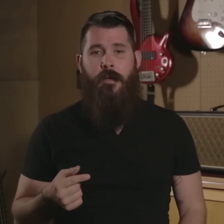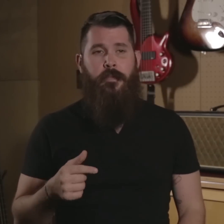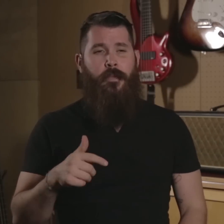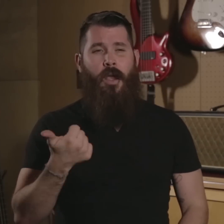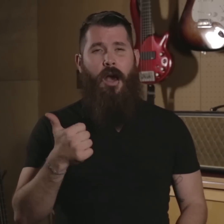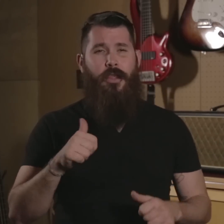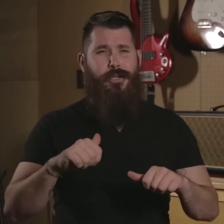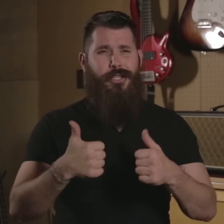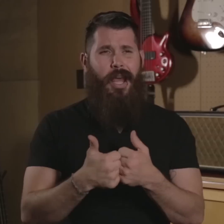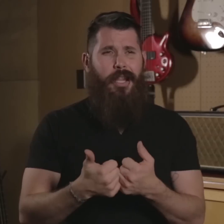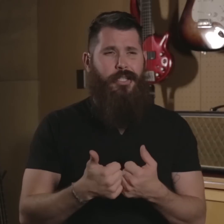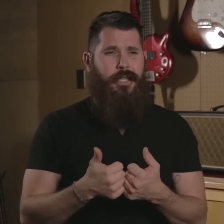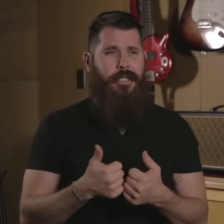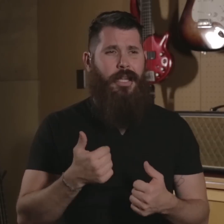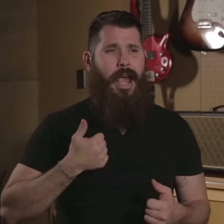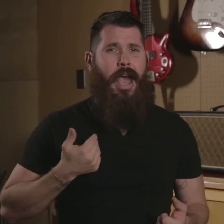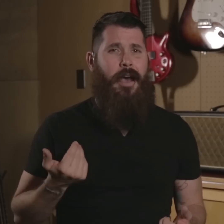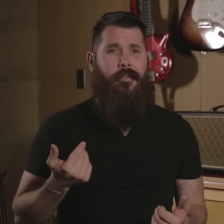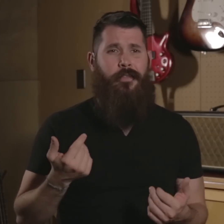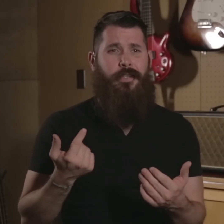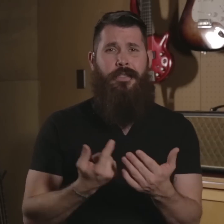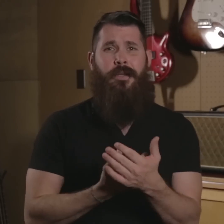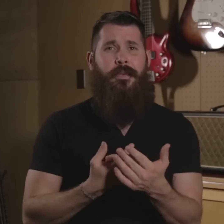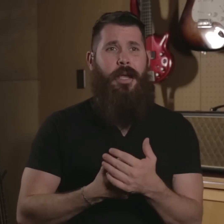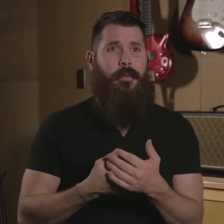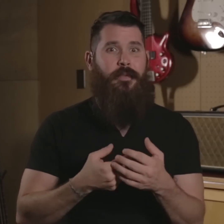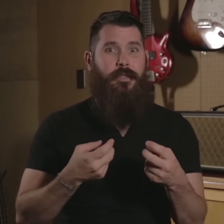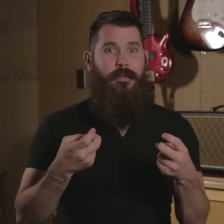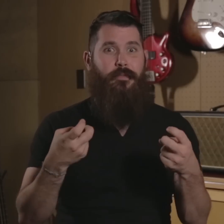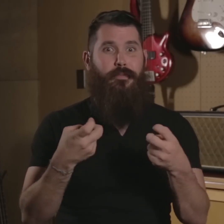Other challenges I have...sometimes my